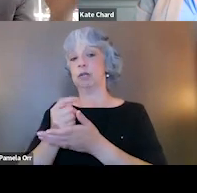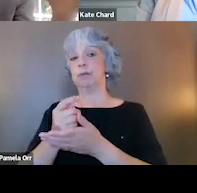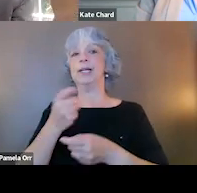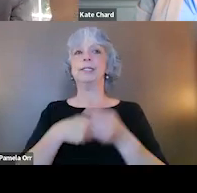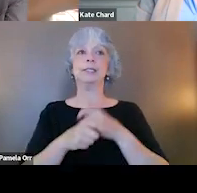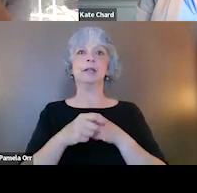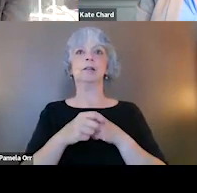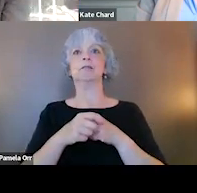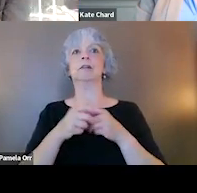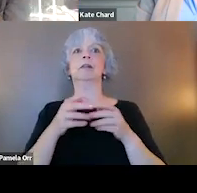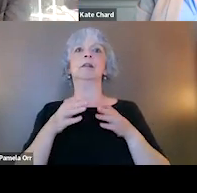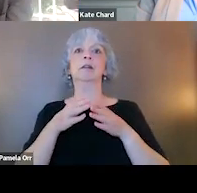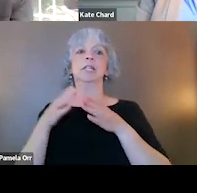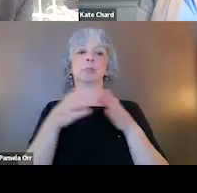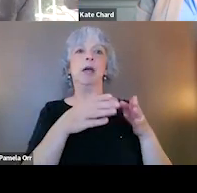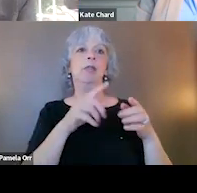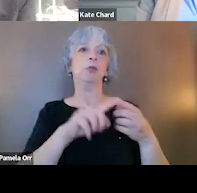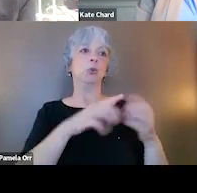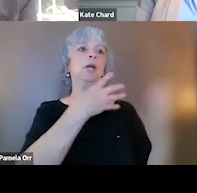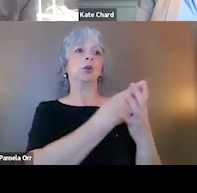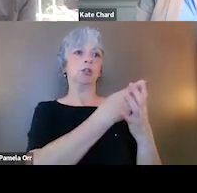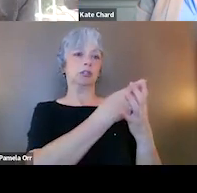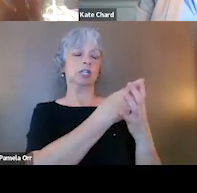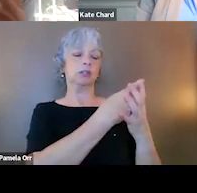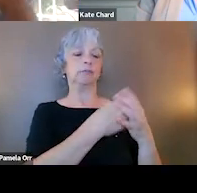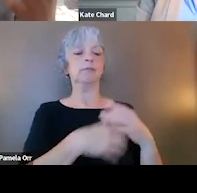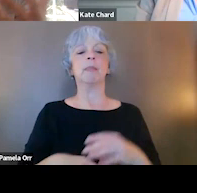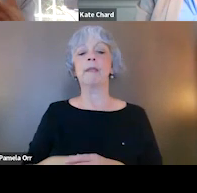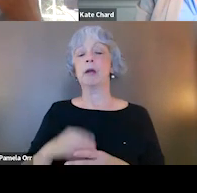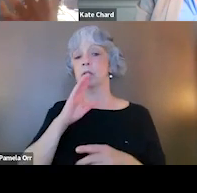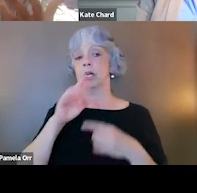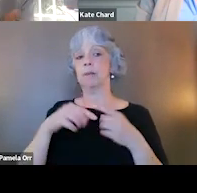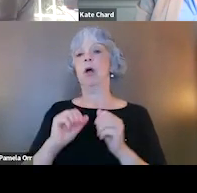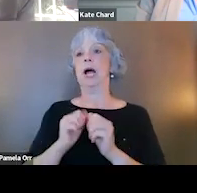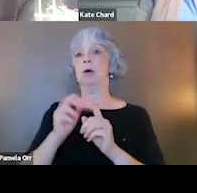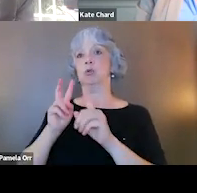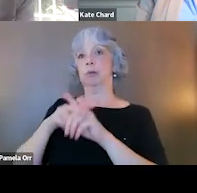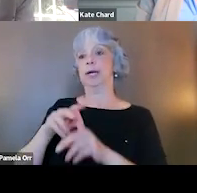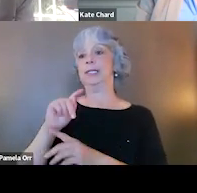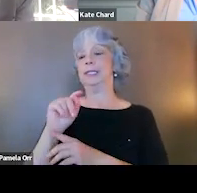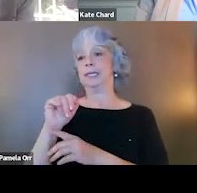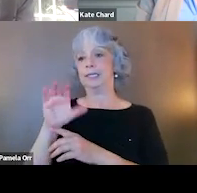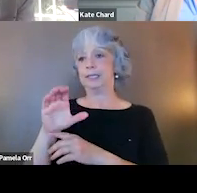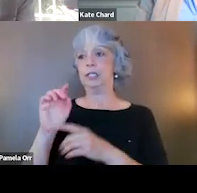a kind of path towards incarceration. And since we're talking about how to apply trauma-informed care in a relatively structured environment,